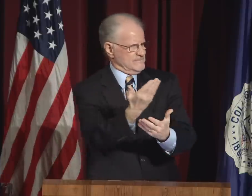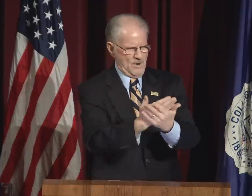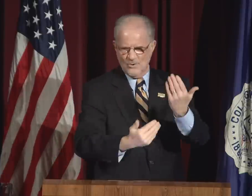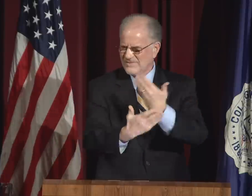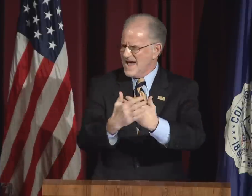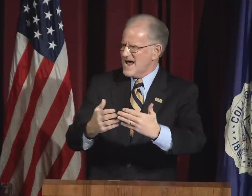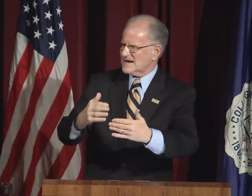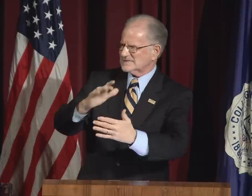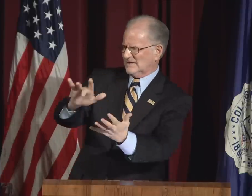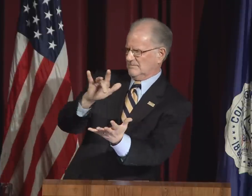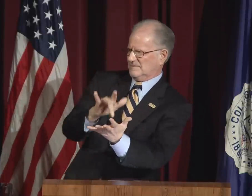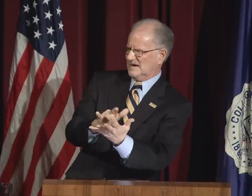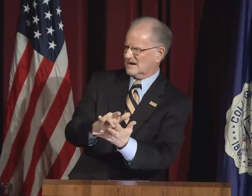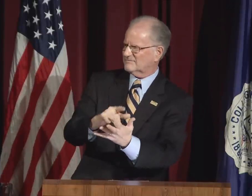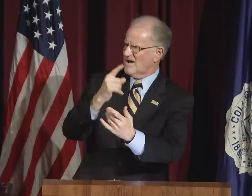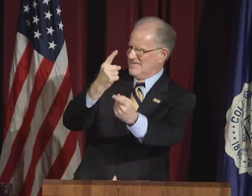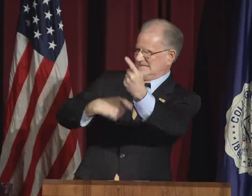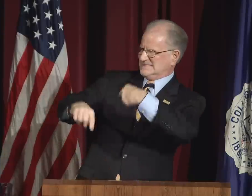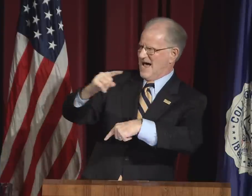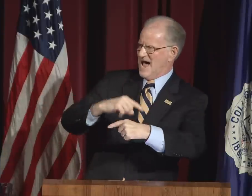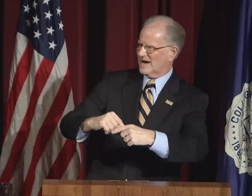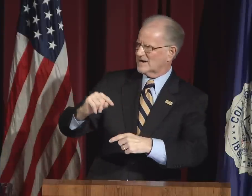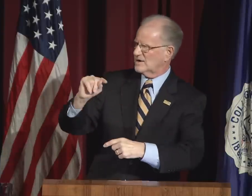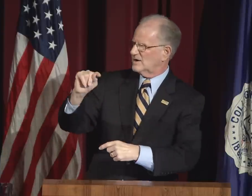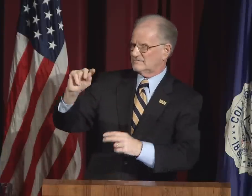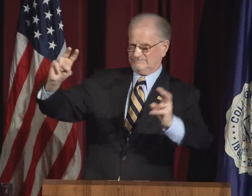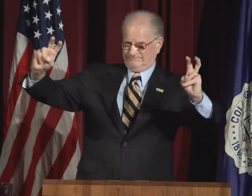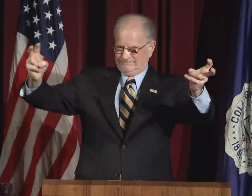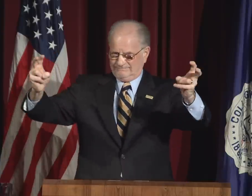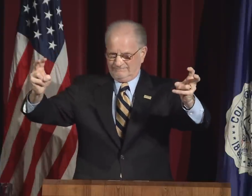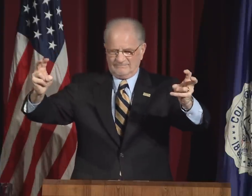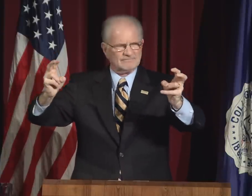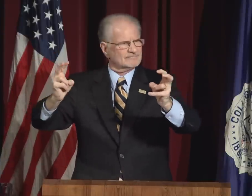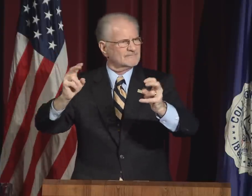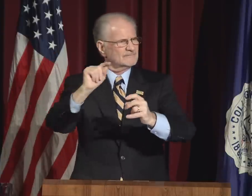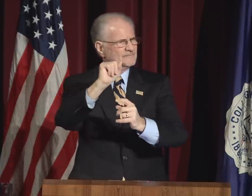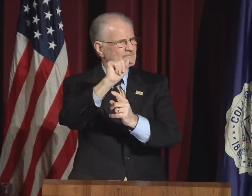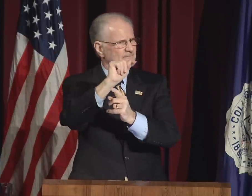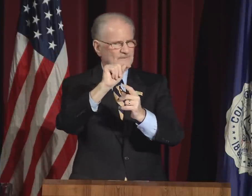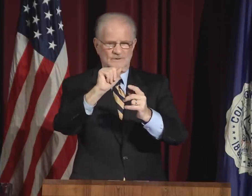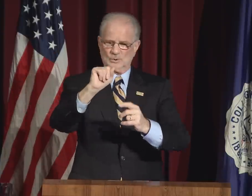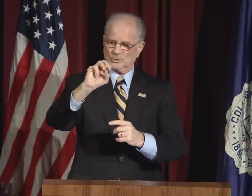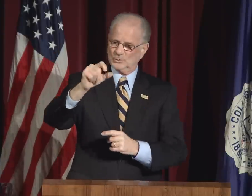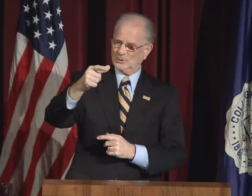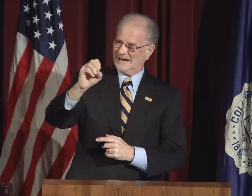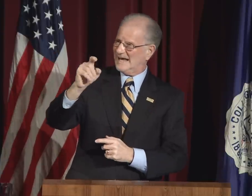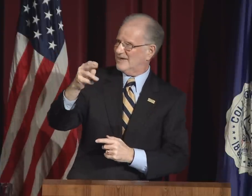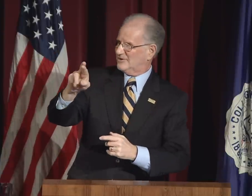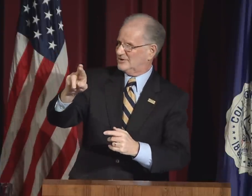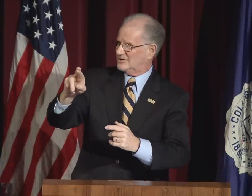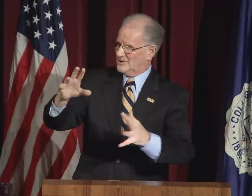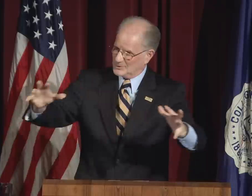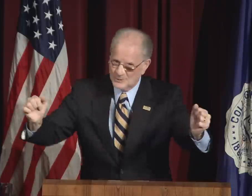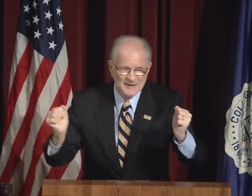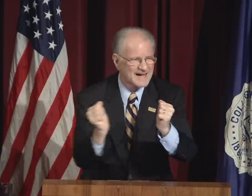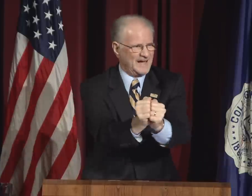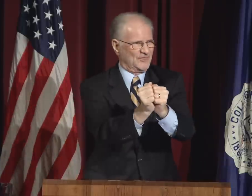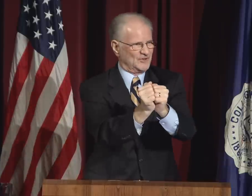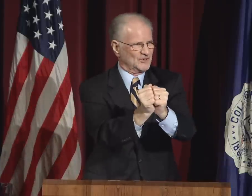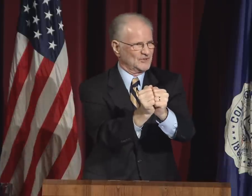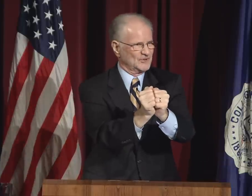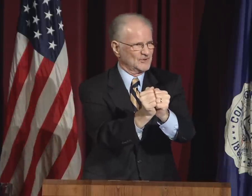Let me bring both hands to the middle in producing